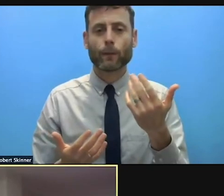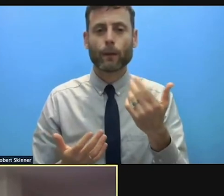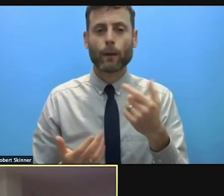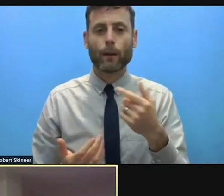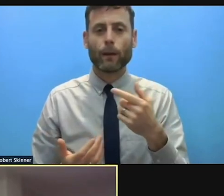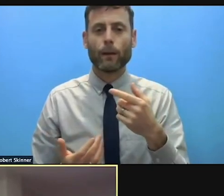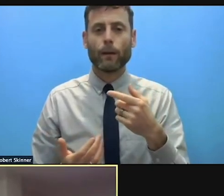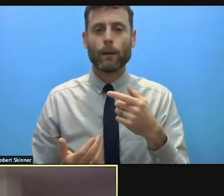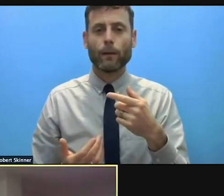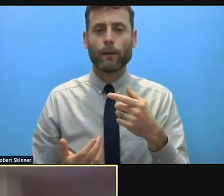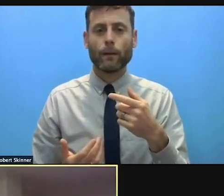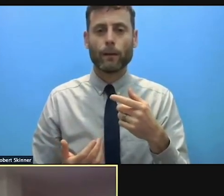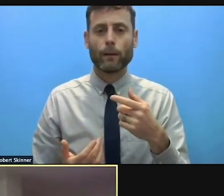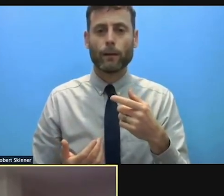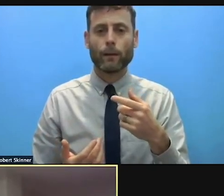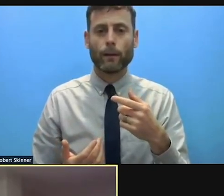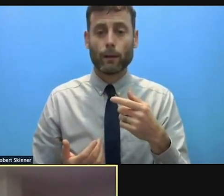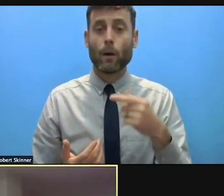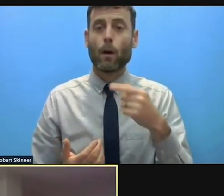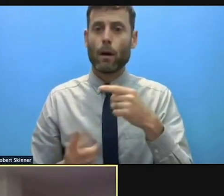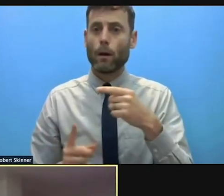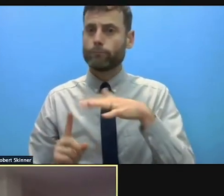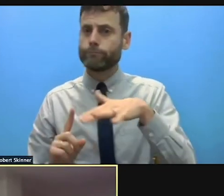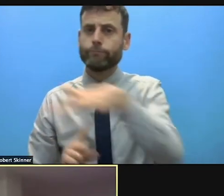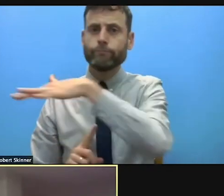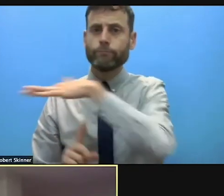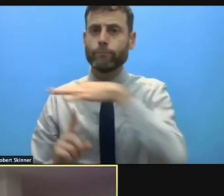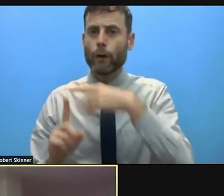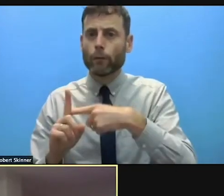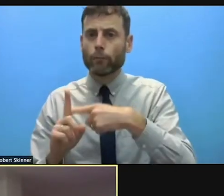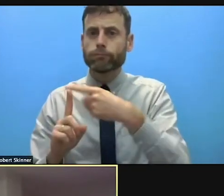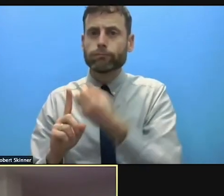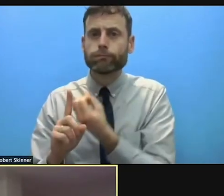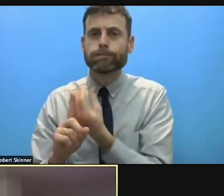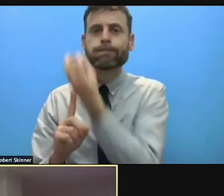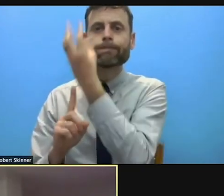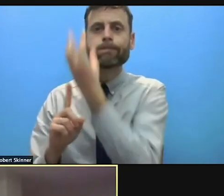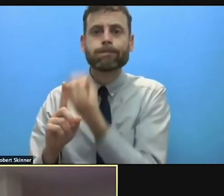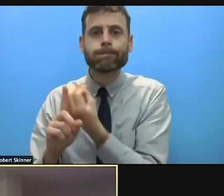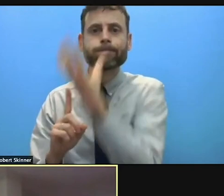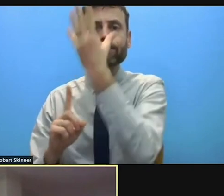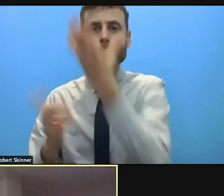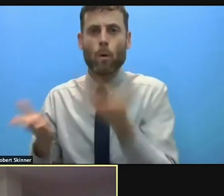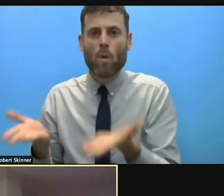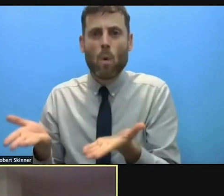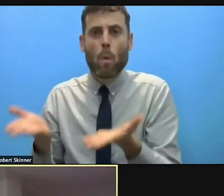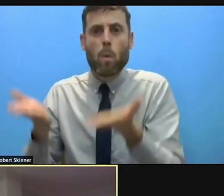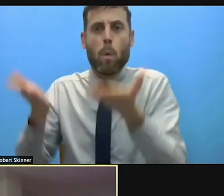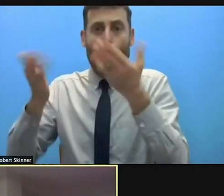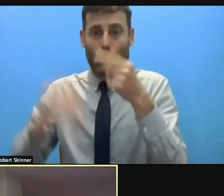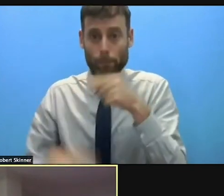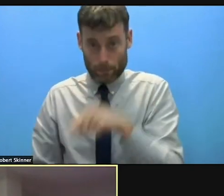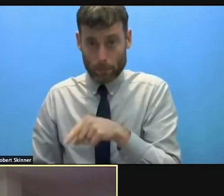slow onset climate change, people need to move. But with COVID 19 how can they move and therefore